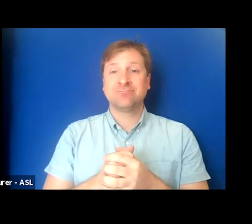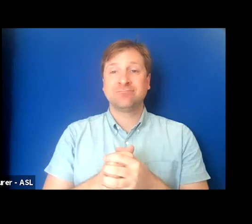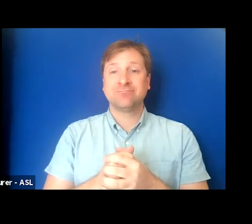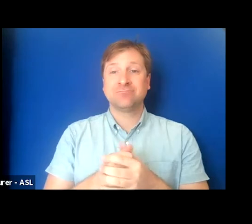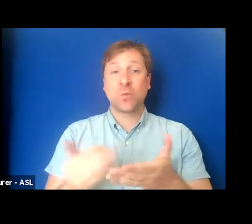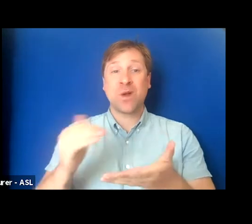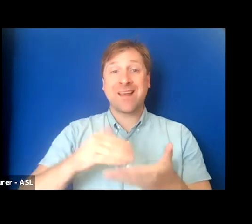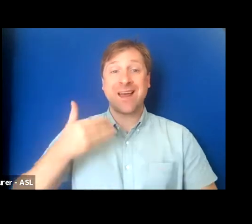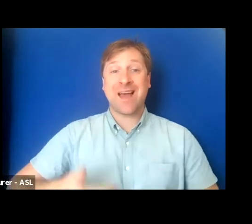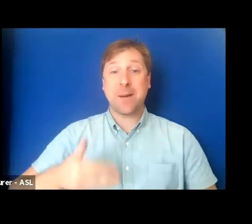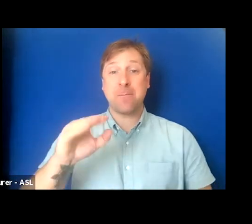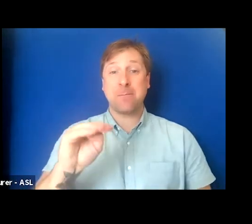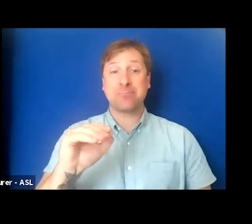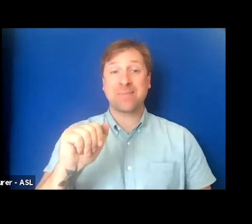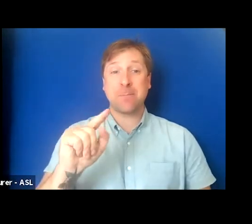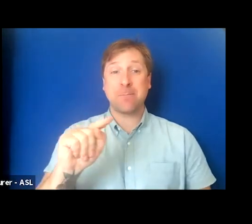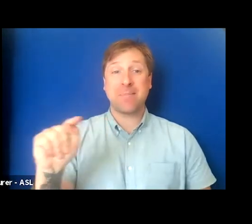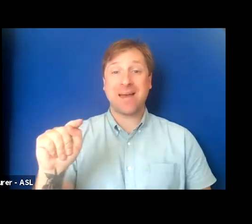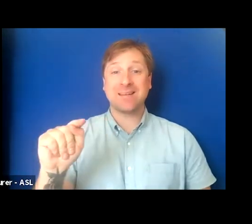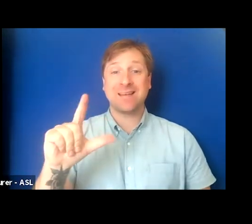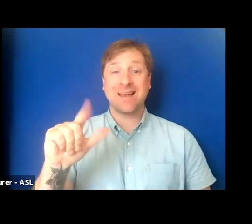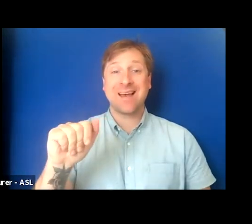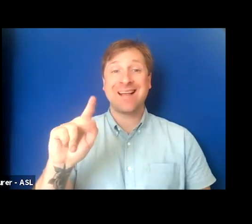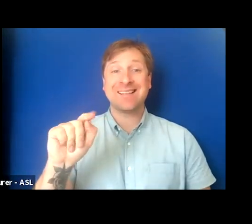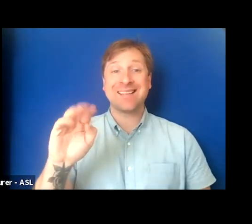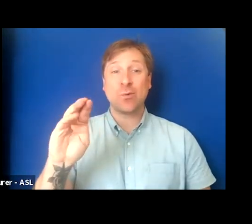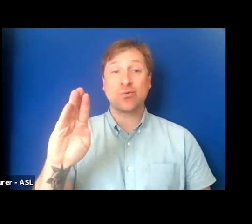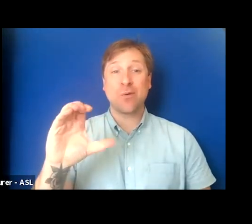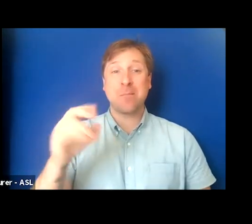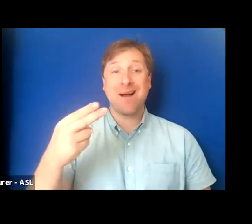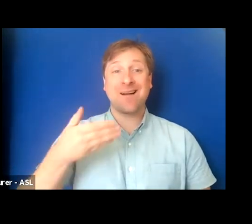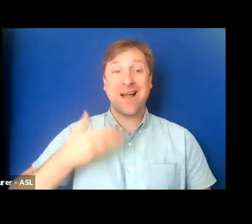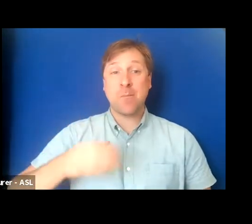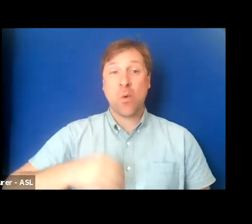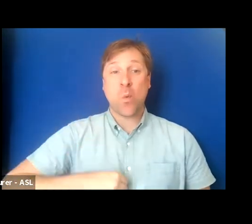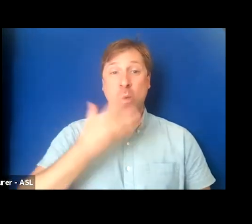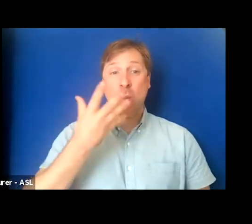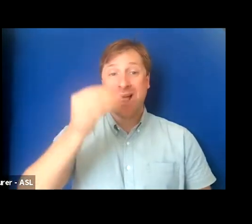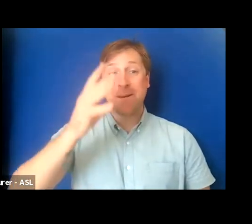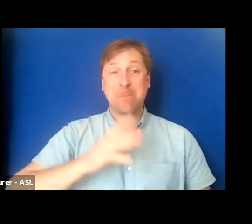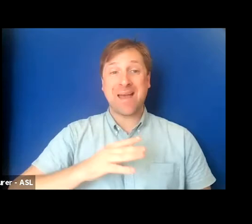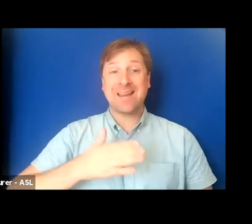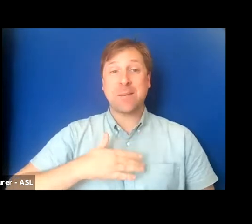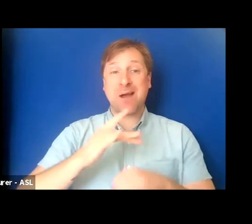My name is Matt Lauterbach. I'm a white man in my early 40s who uses he/him pronouns.